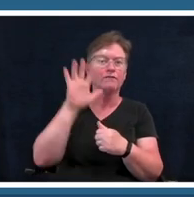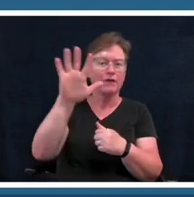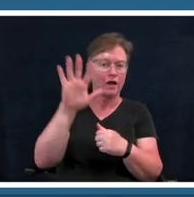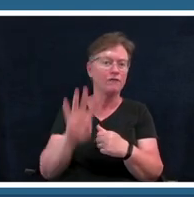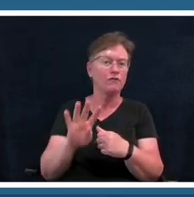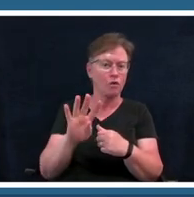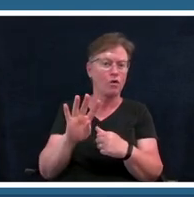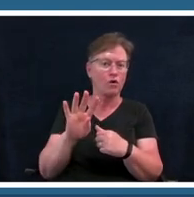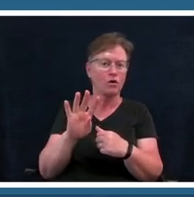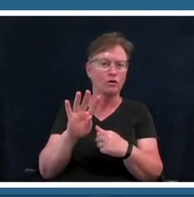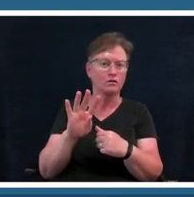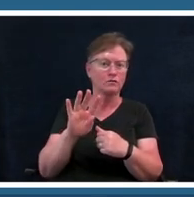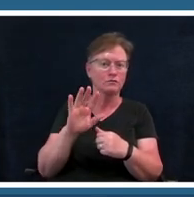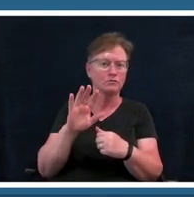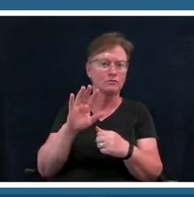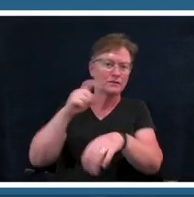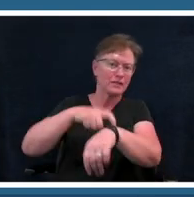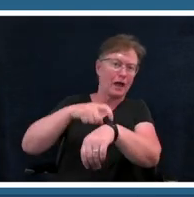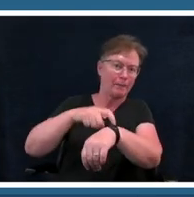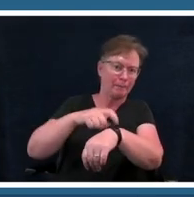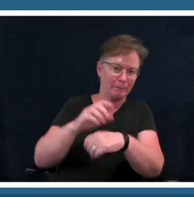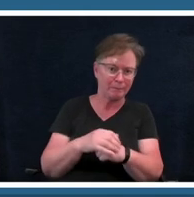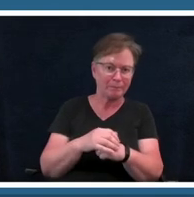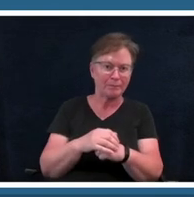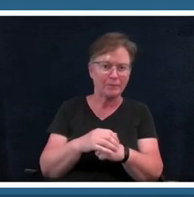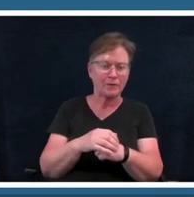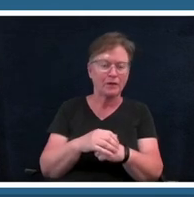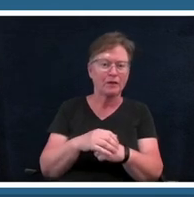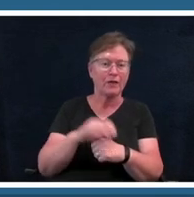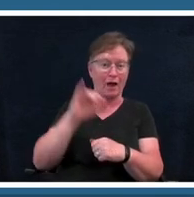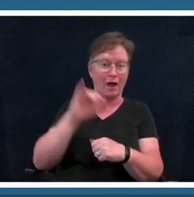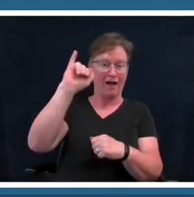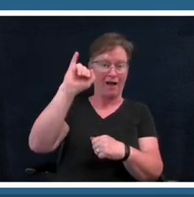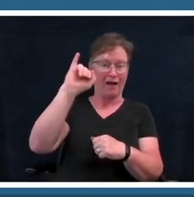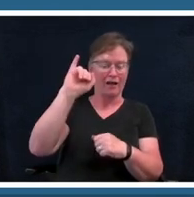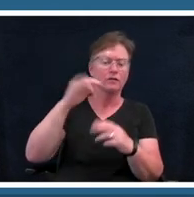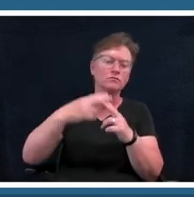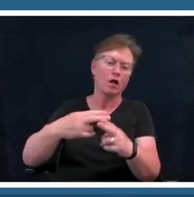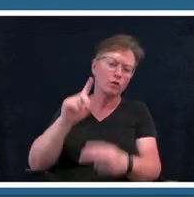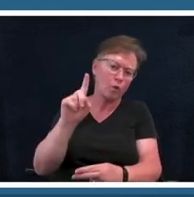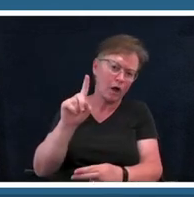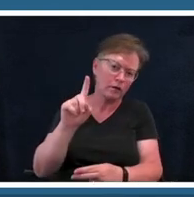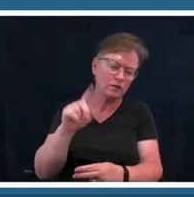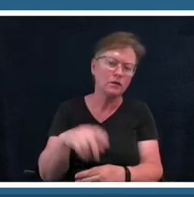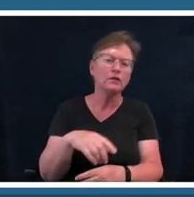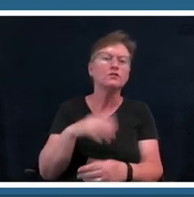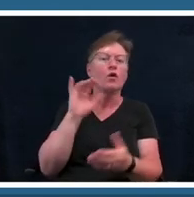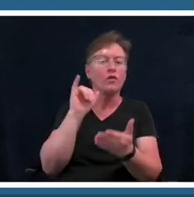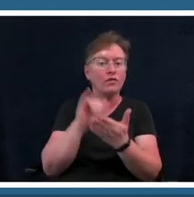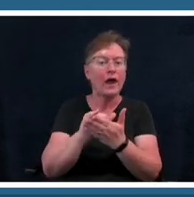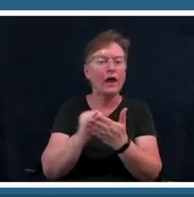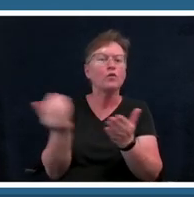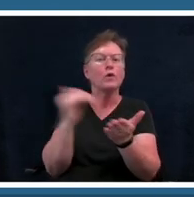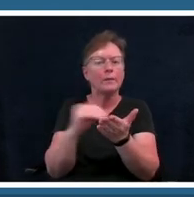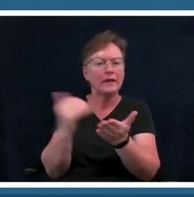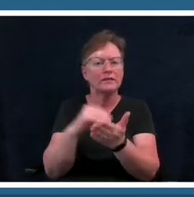well capital i but that's considered the one so the one chord repeats four times